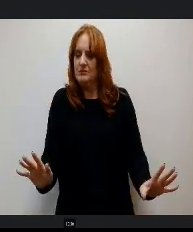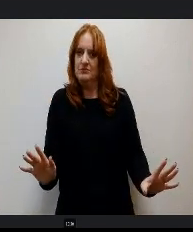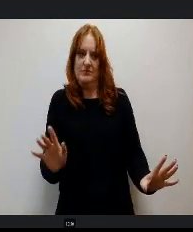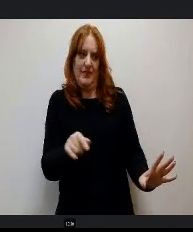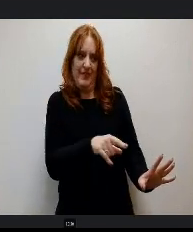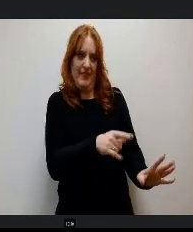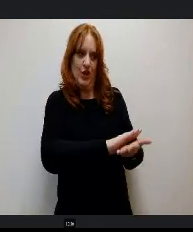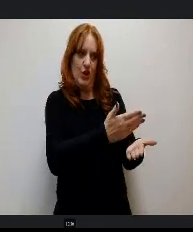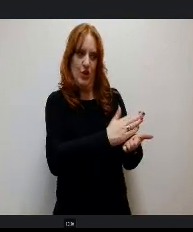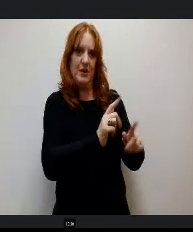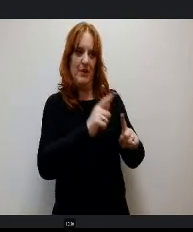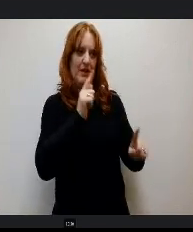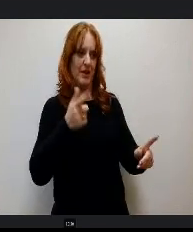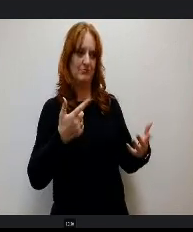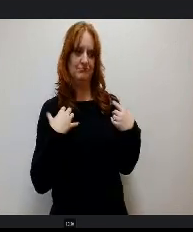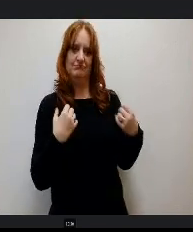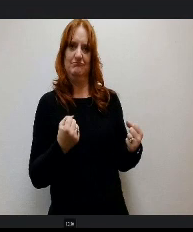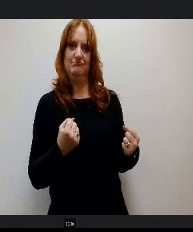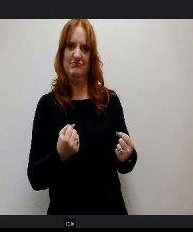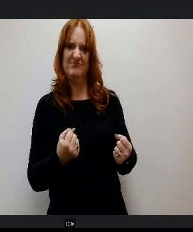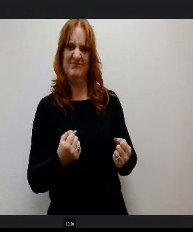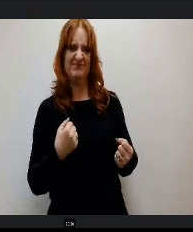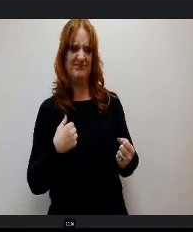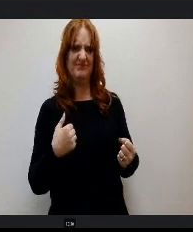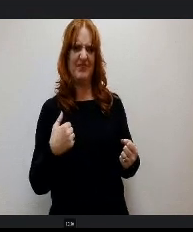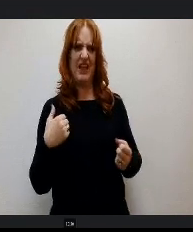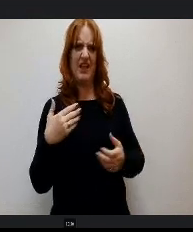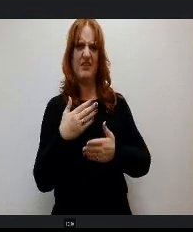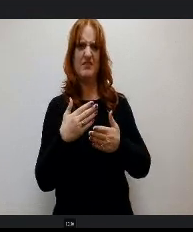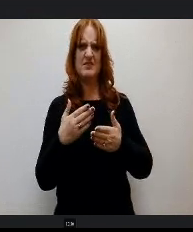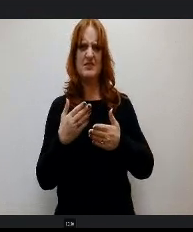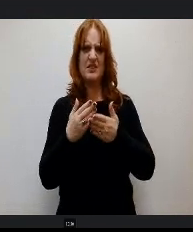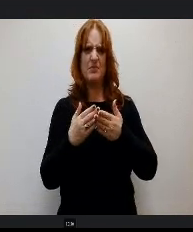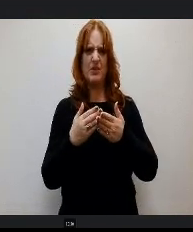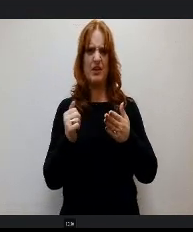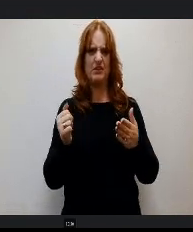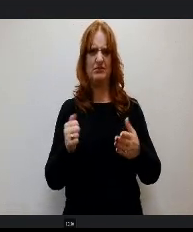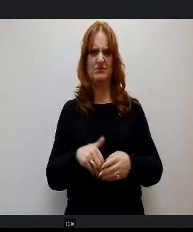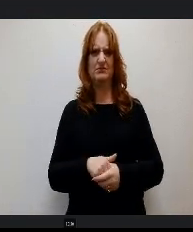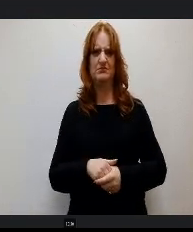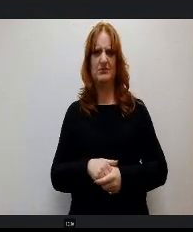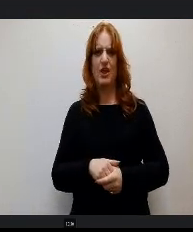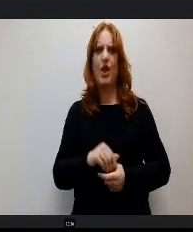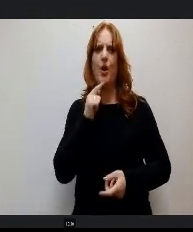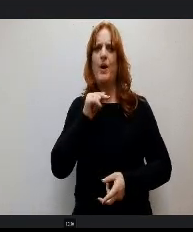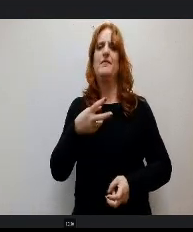I kind of have some hard rules about things that I broke today, 'cause I didn't want to break their little hearts. I'm going